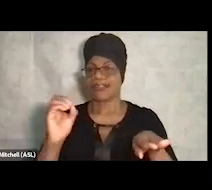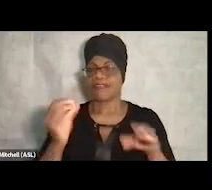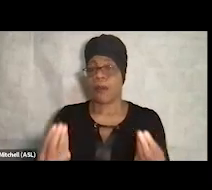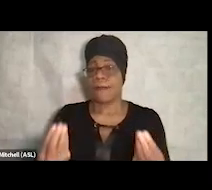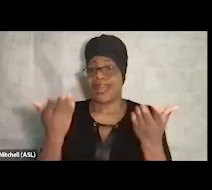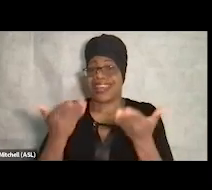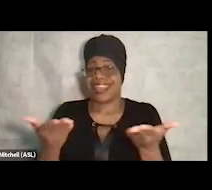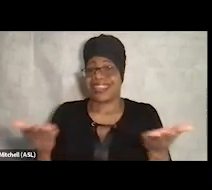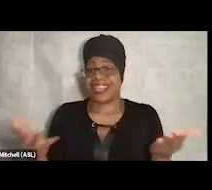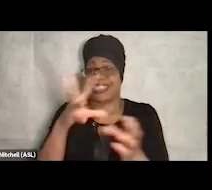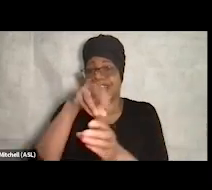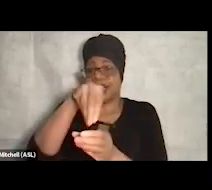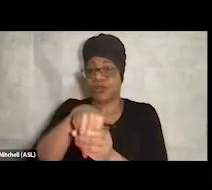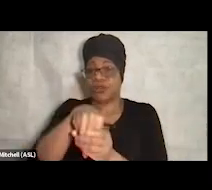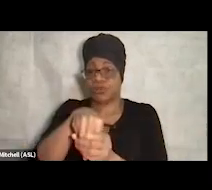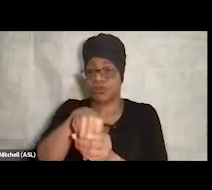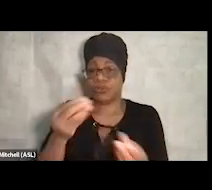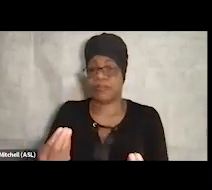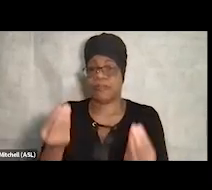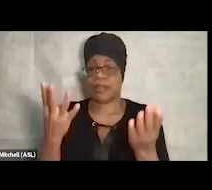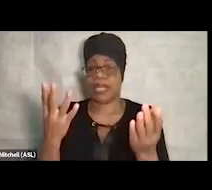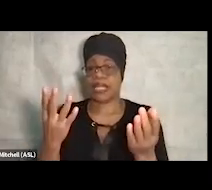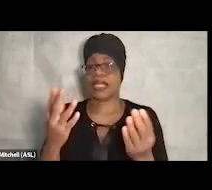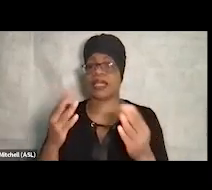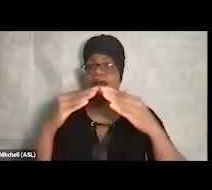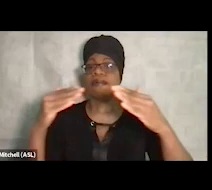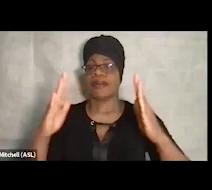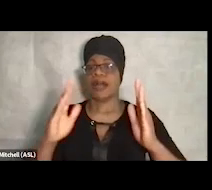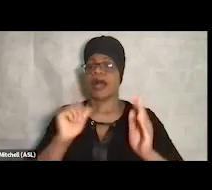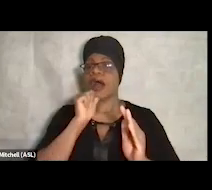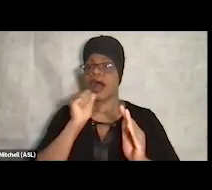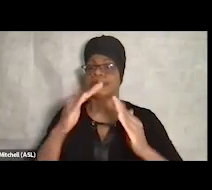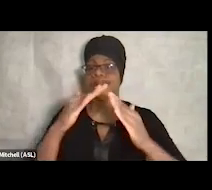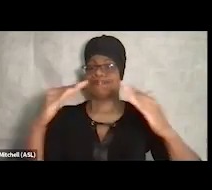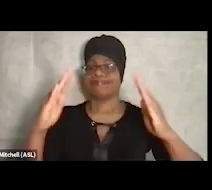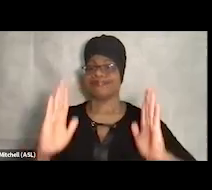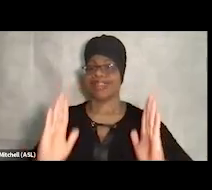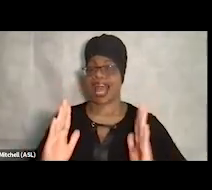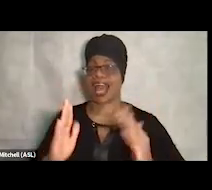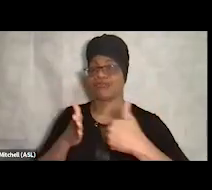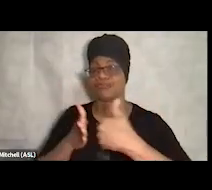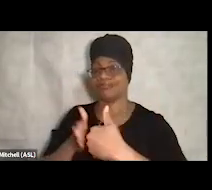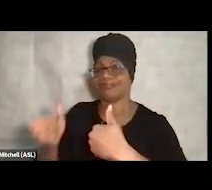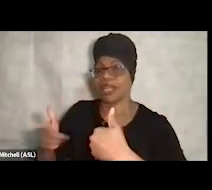including a lot of where our unhoused neighbors live. And one of the things I'm trying to start